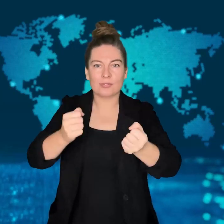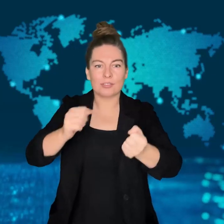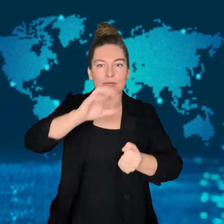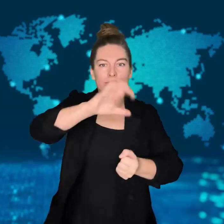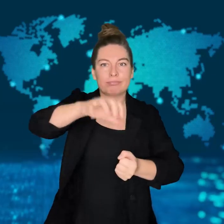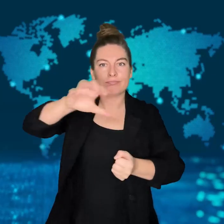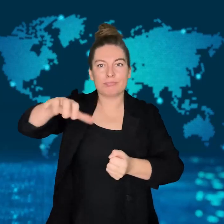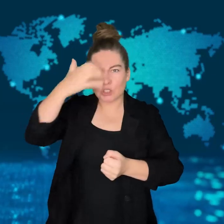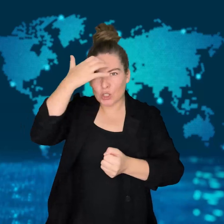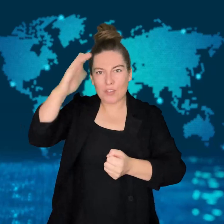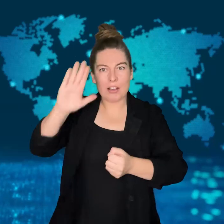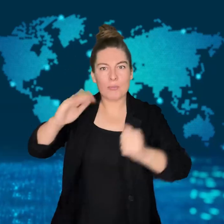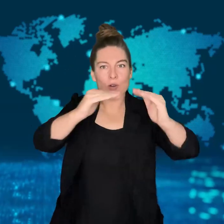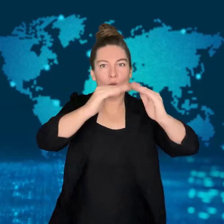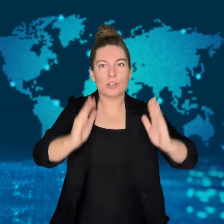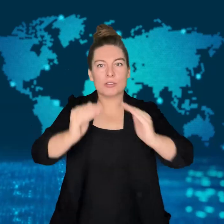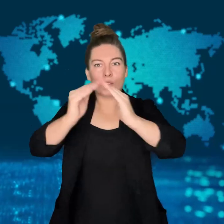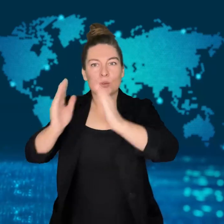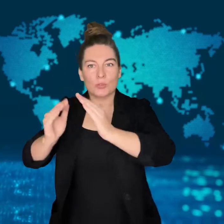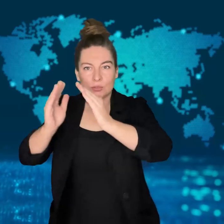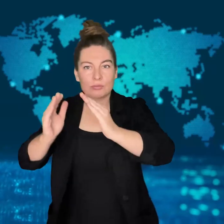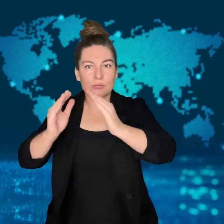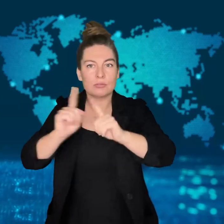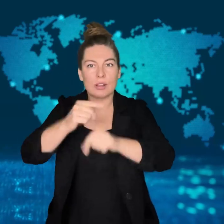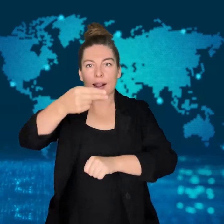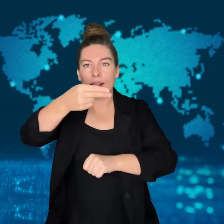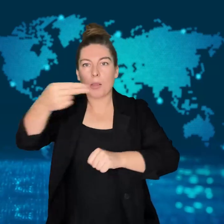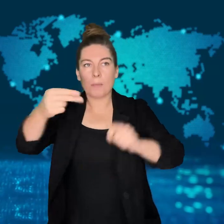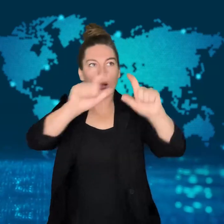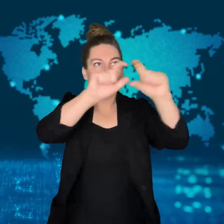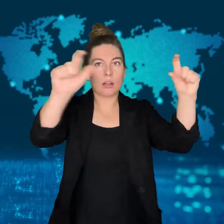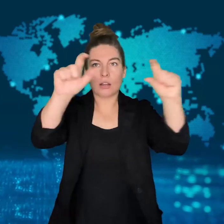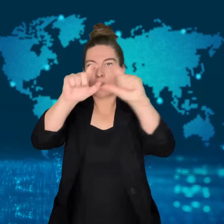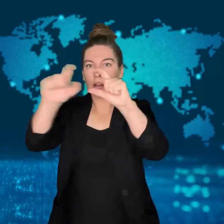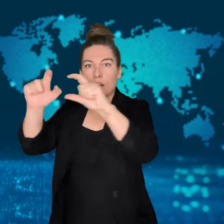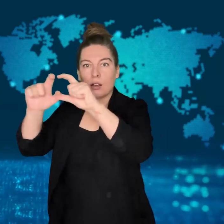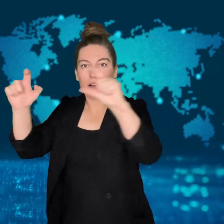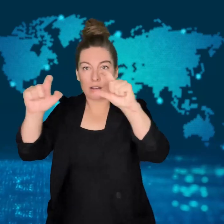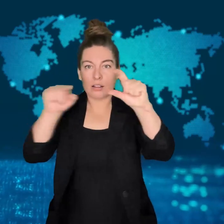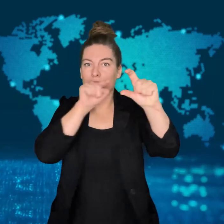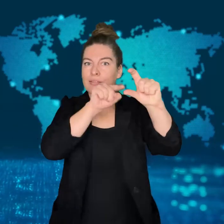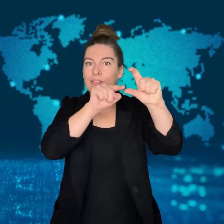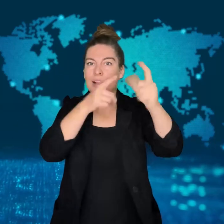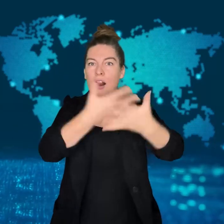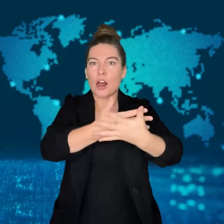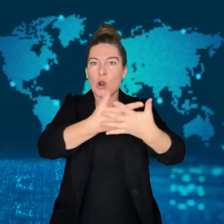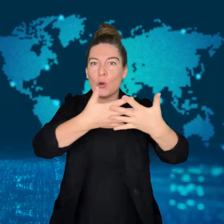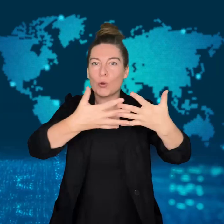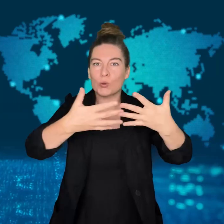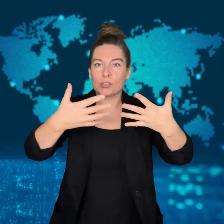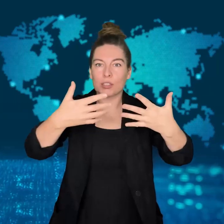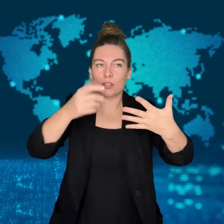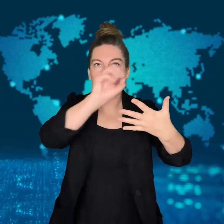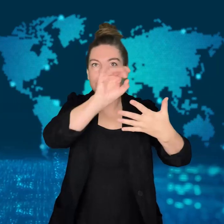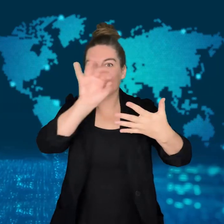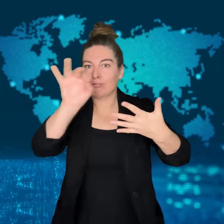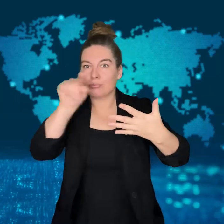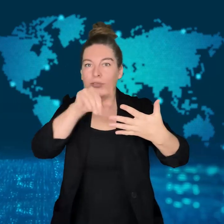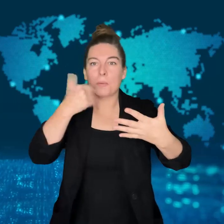Some of the policies they are considering changing include changing